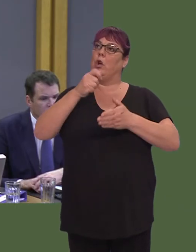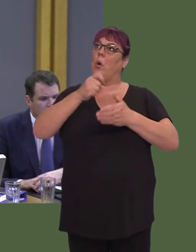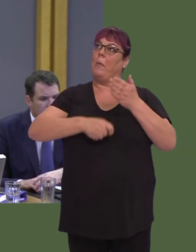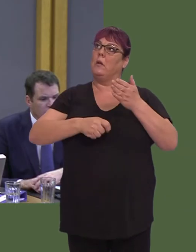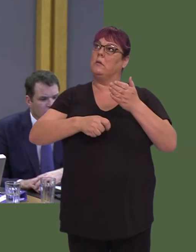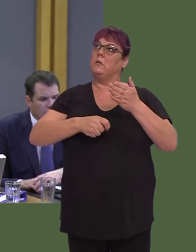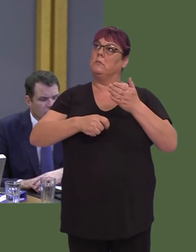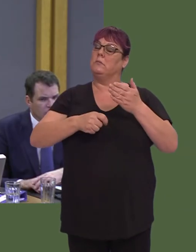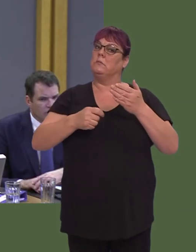have.